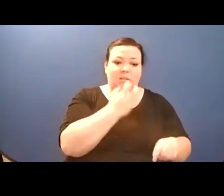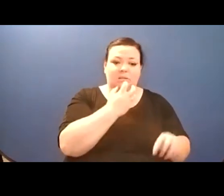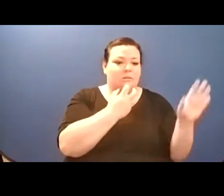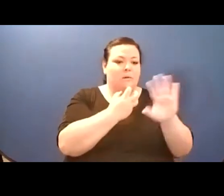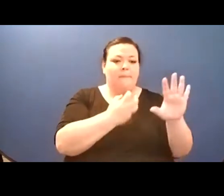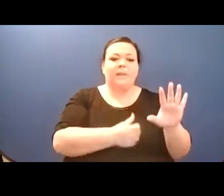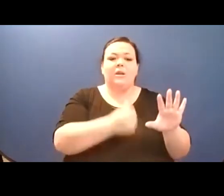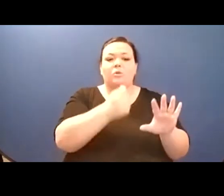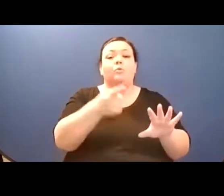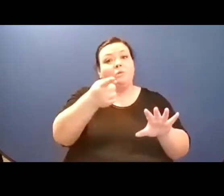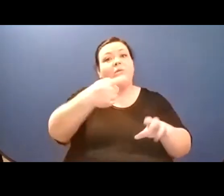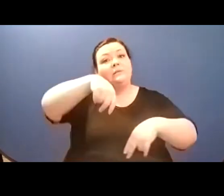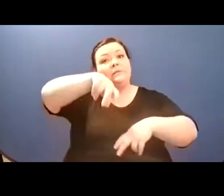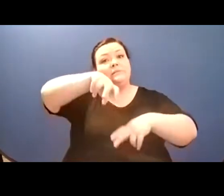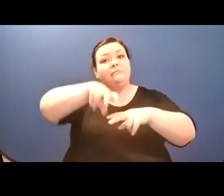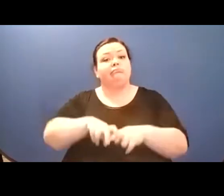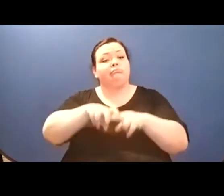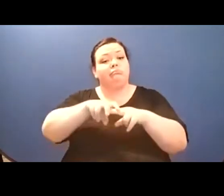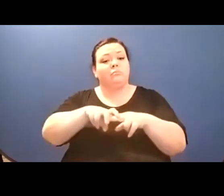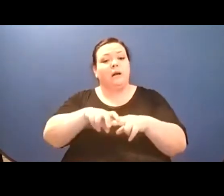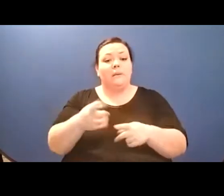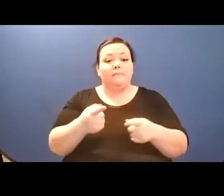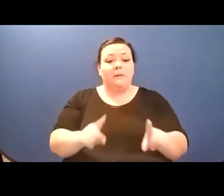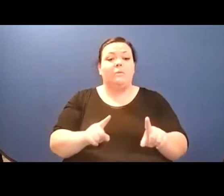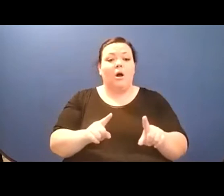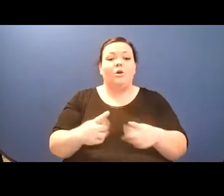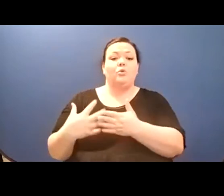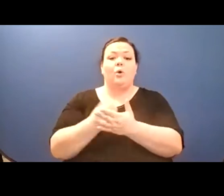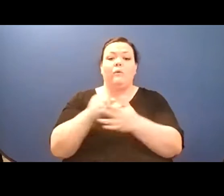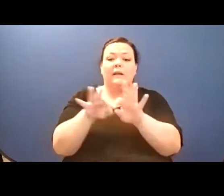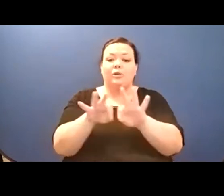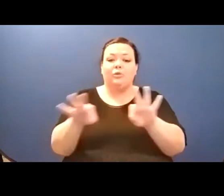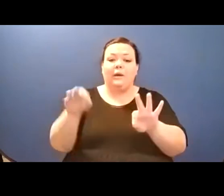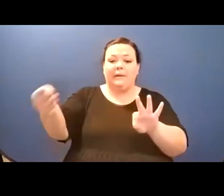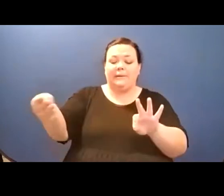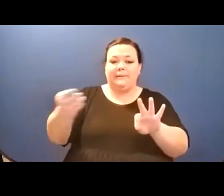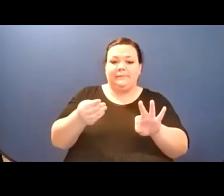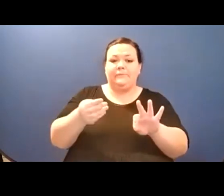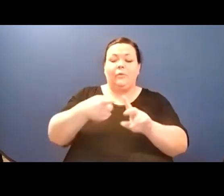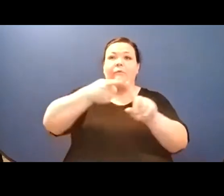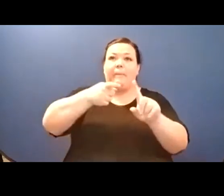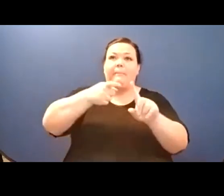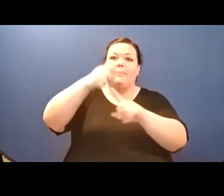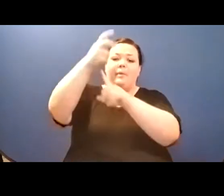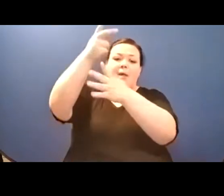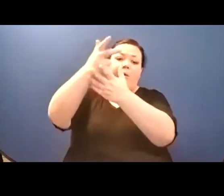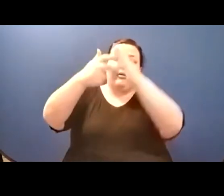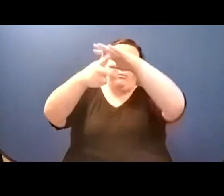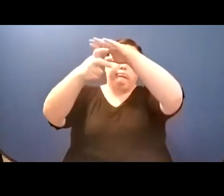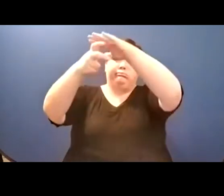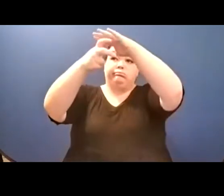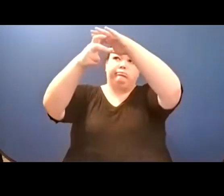You put it on your face. You opened a jar of acetone./ You made a positive local escape.//